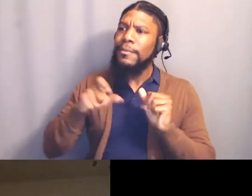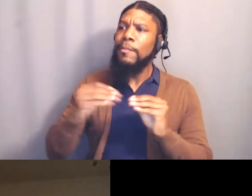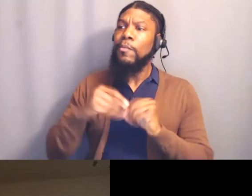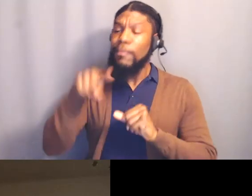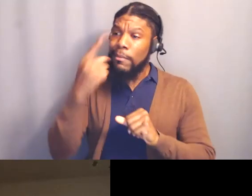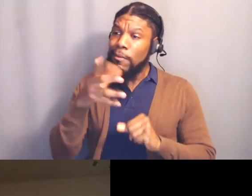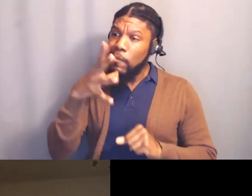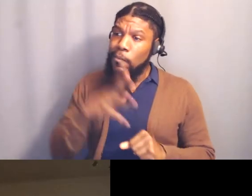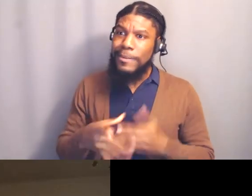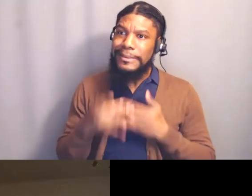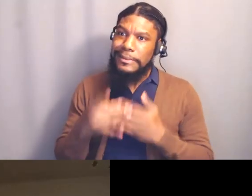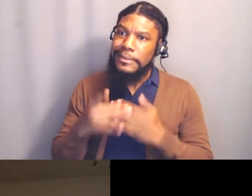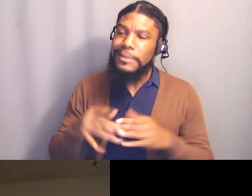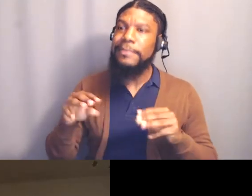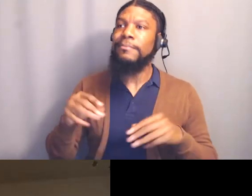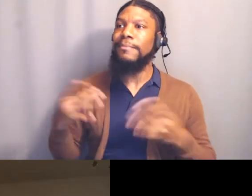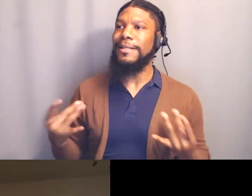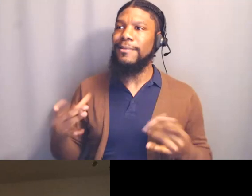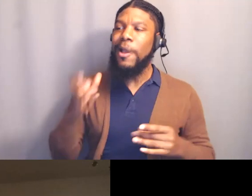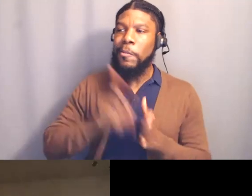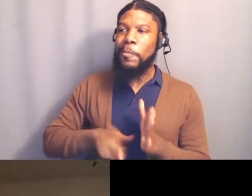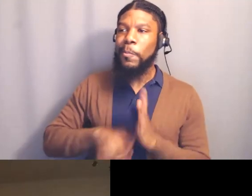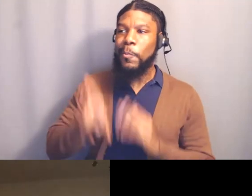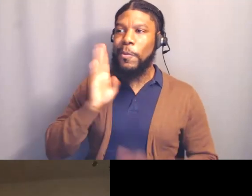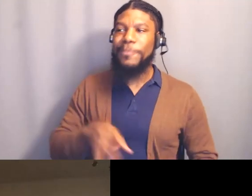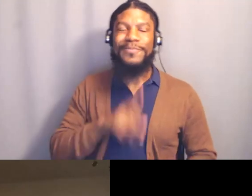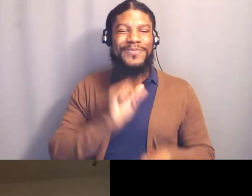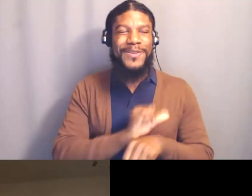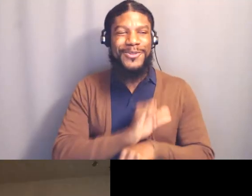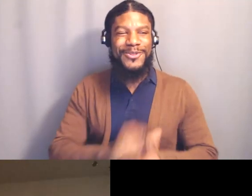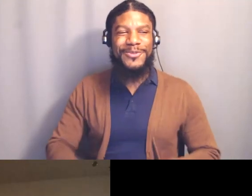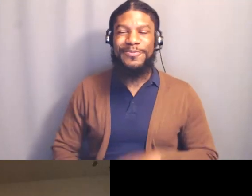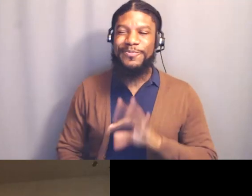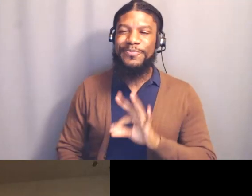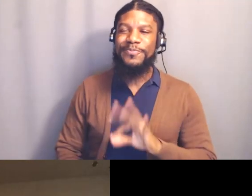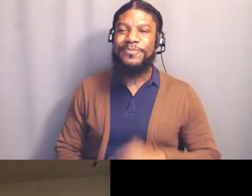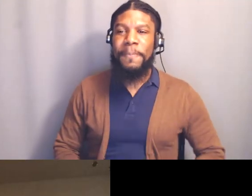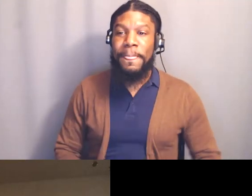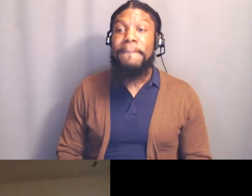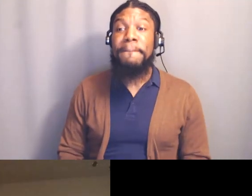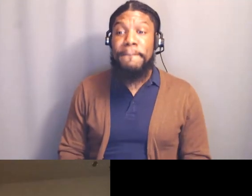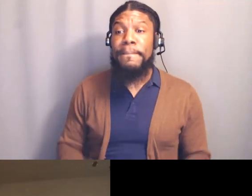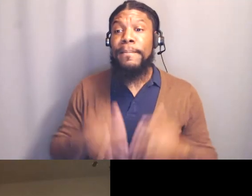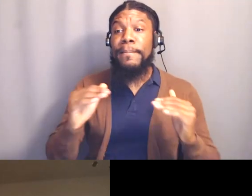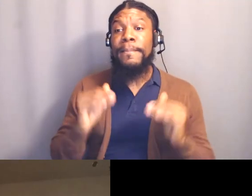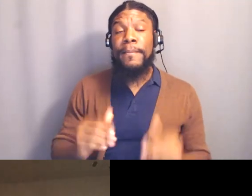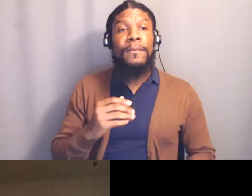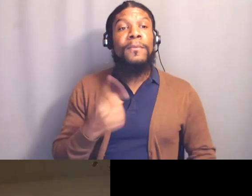so I'mma look that up too. Absolutely. Good. All right, anyone else wanna share a victory?